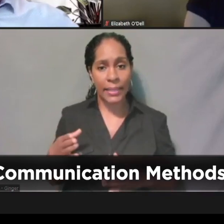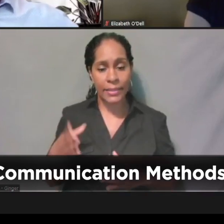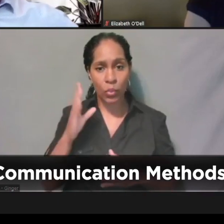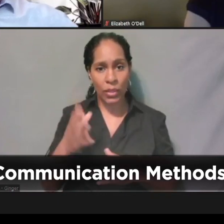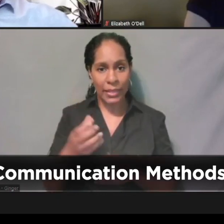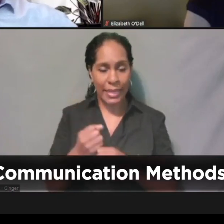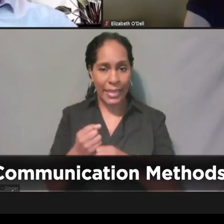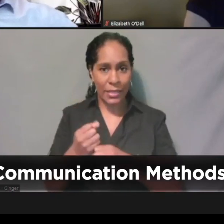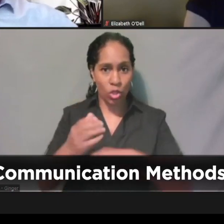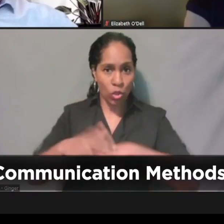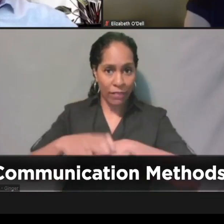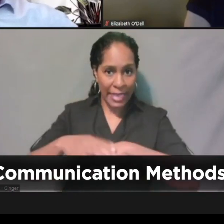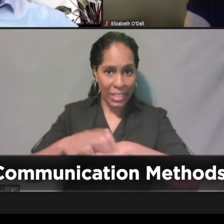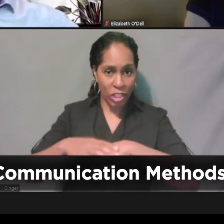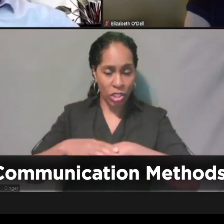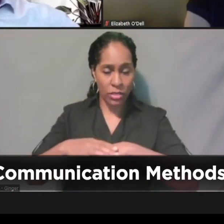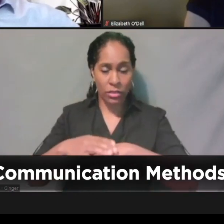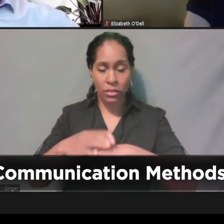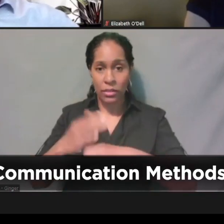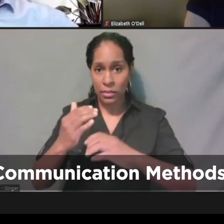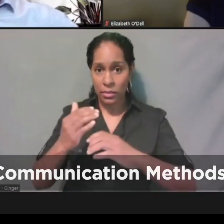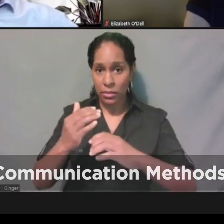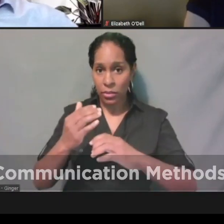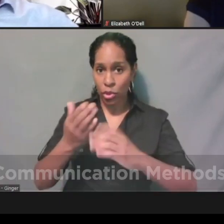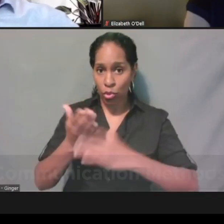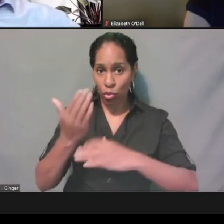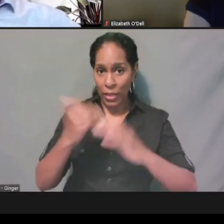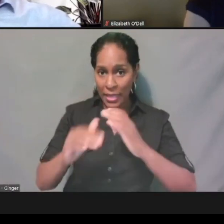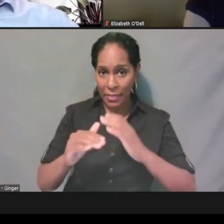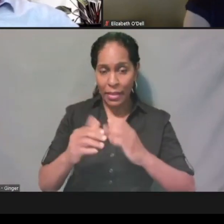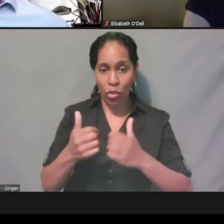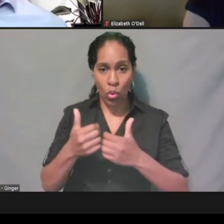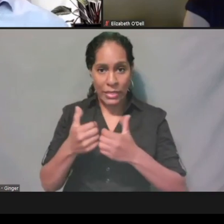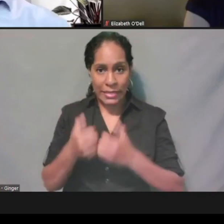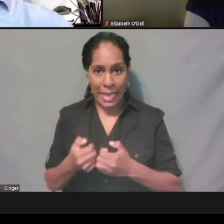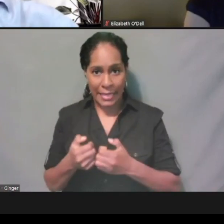or text with documents needed for verification?